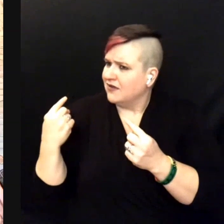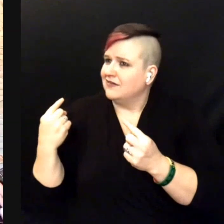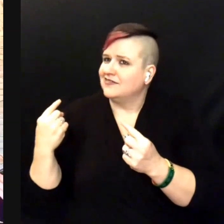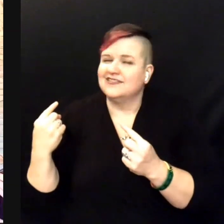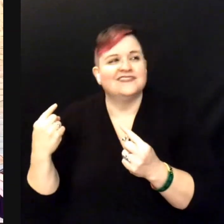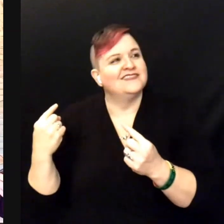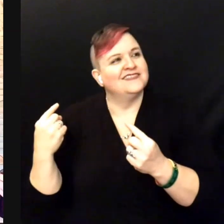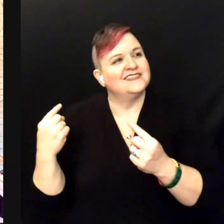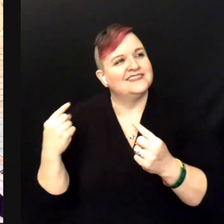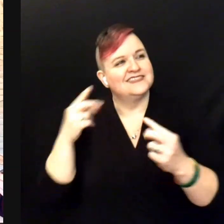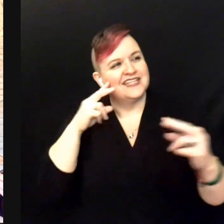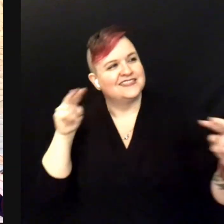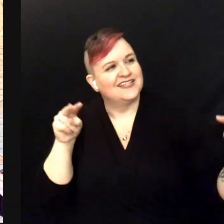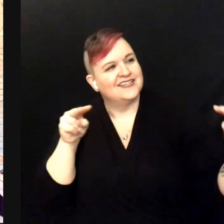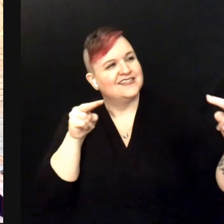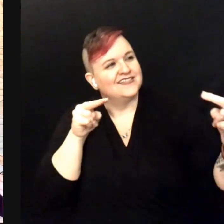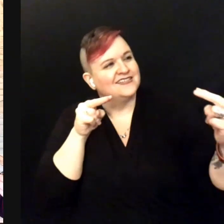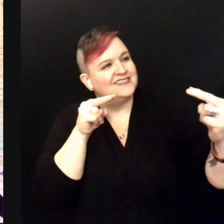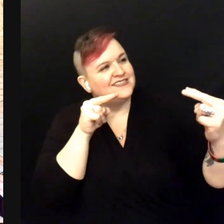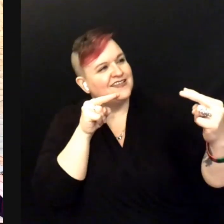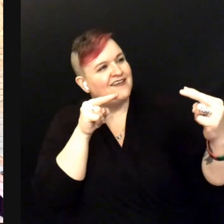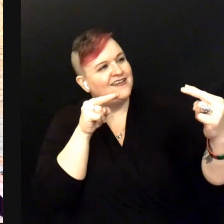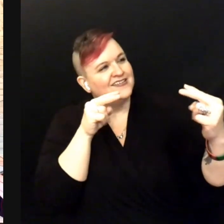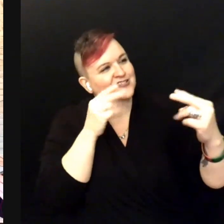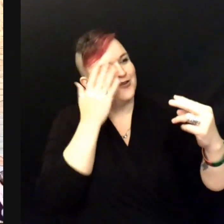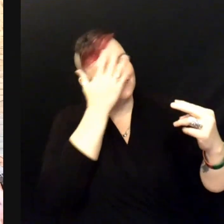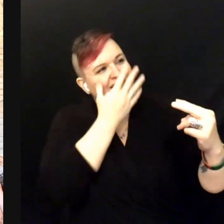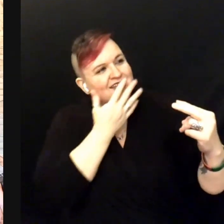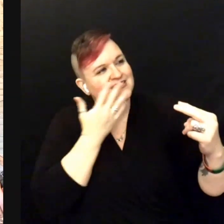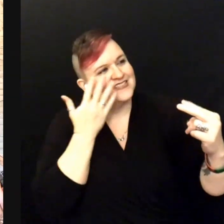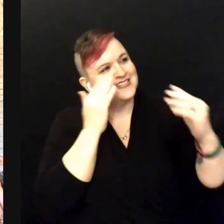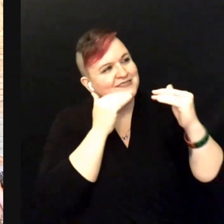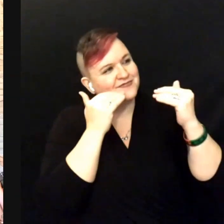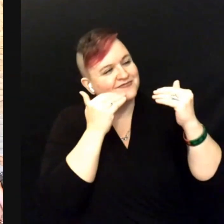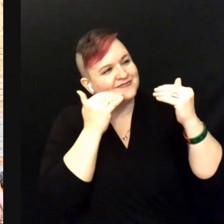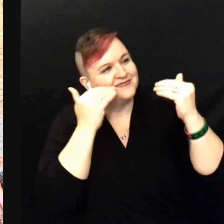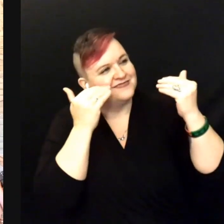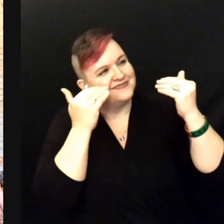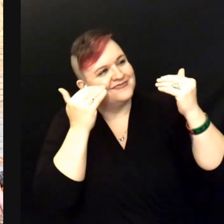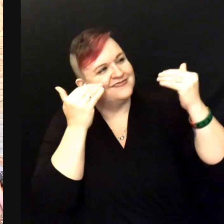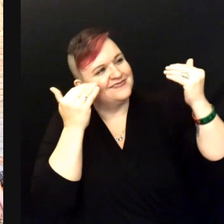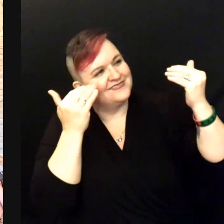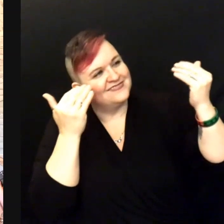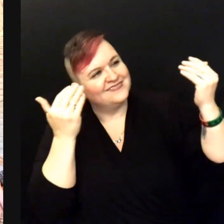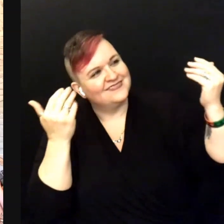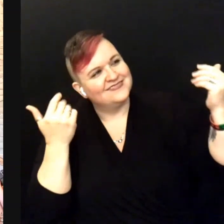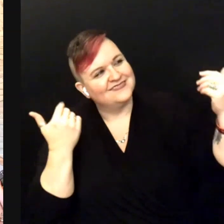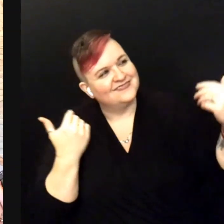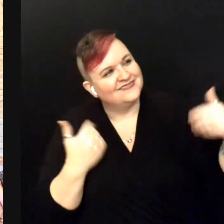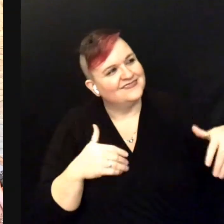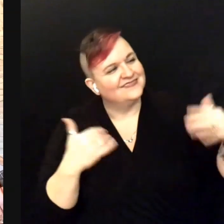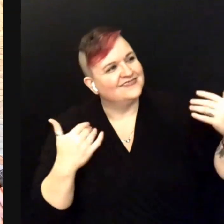since I’ve seen your face alone and smiled